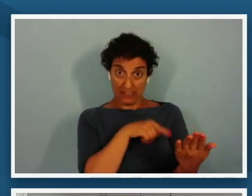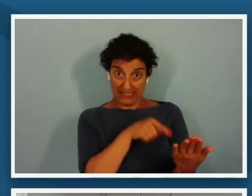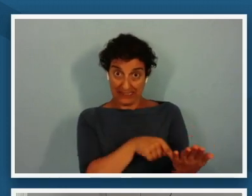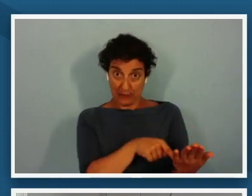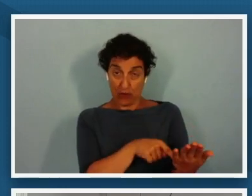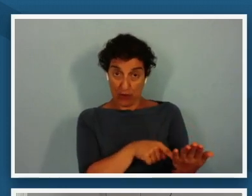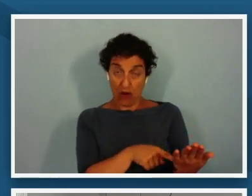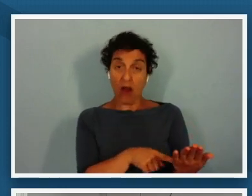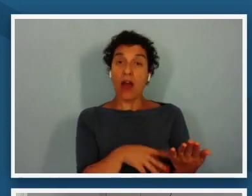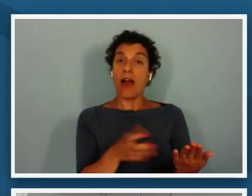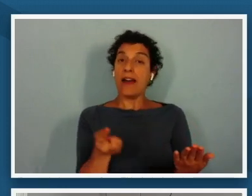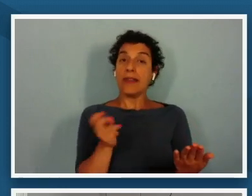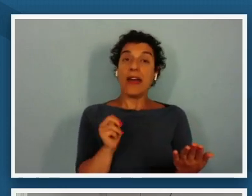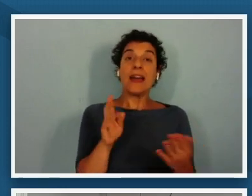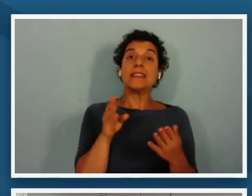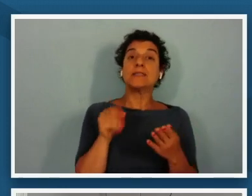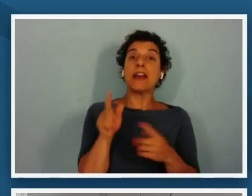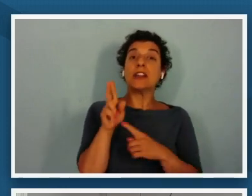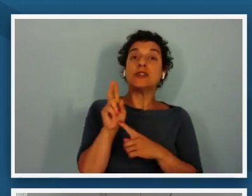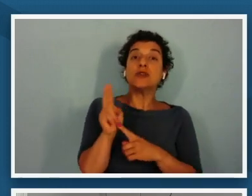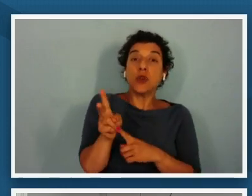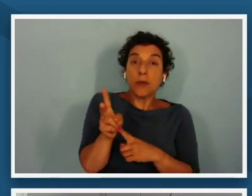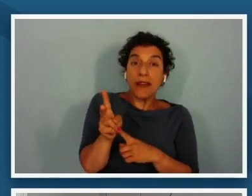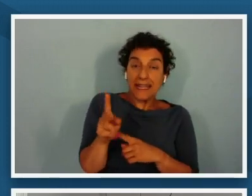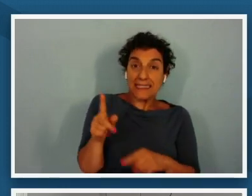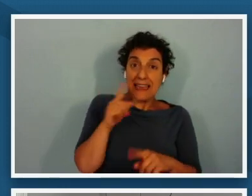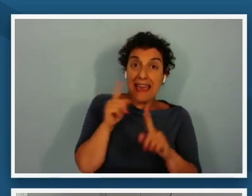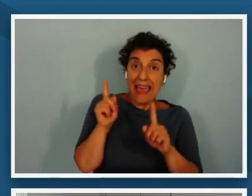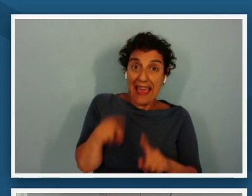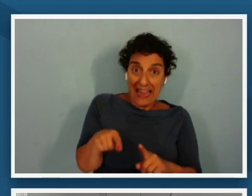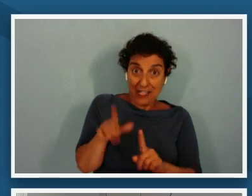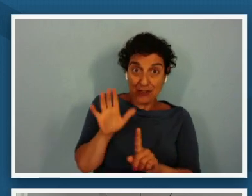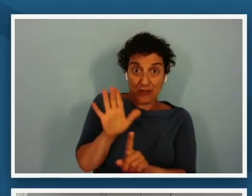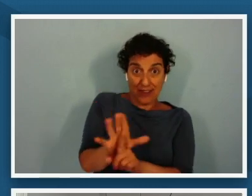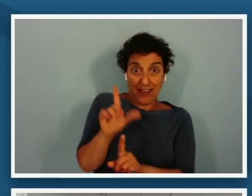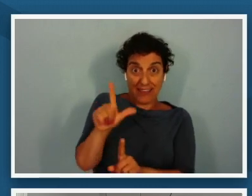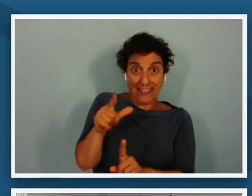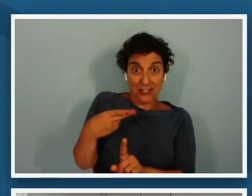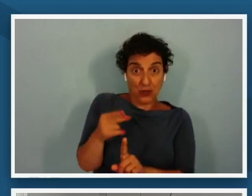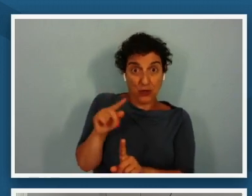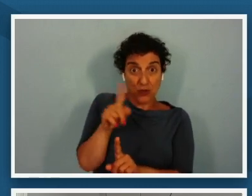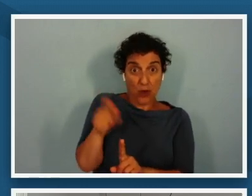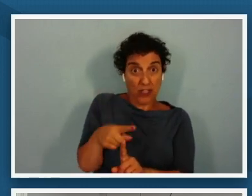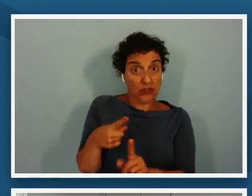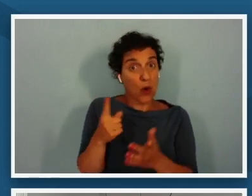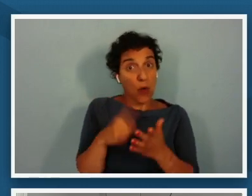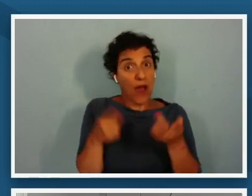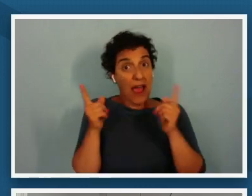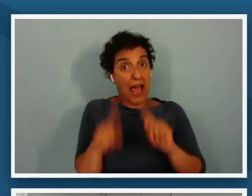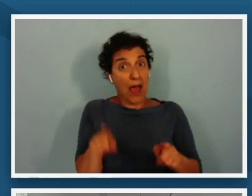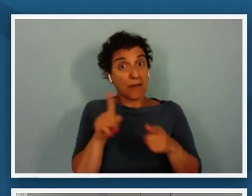minutes answering langston hughes question